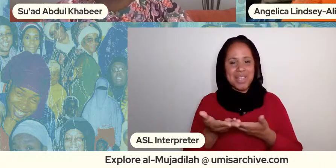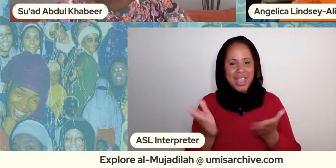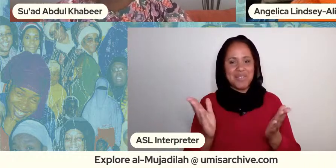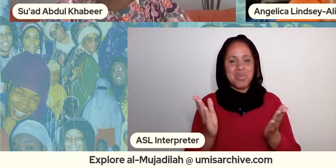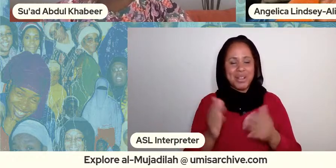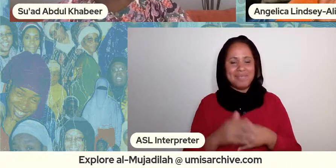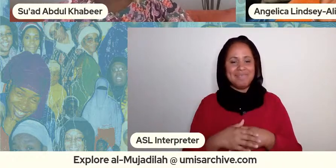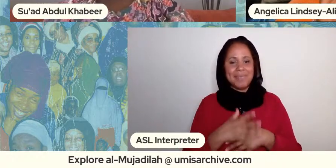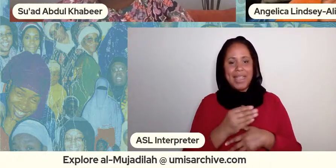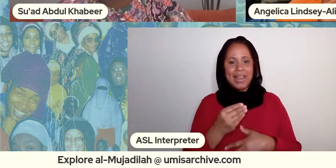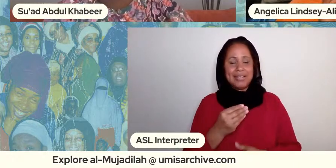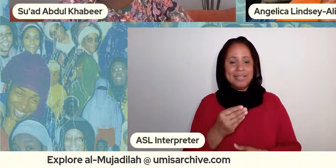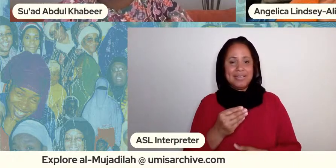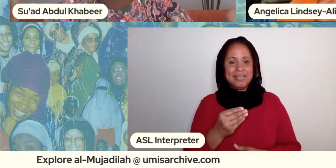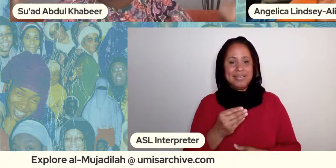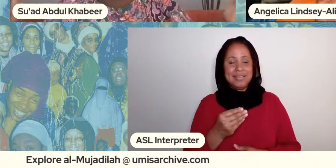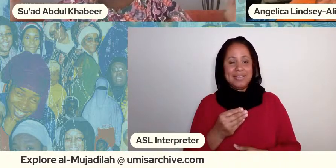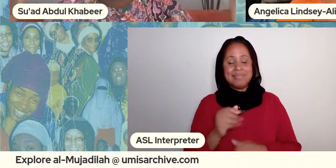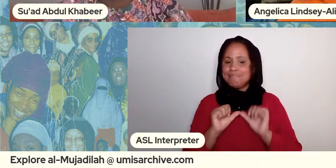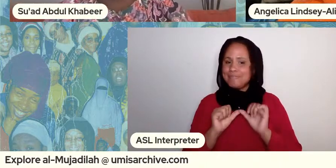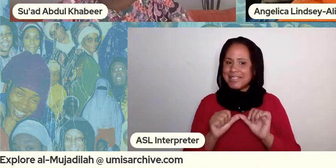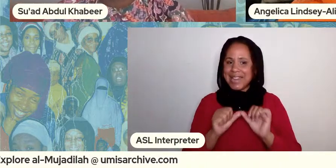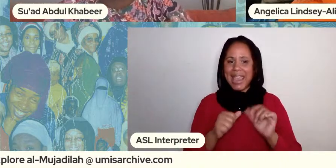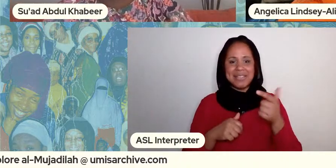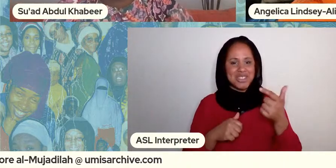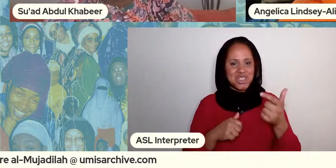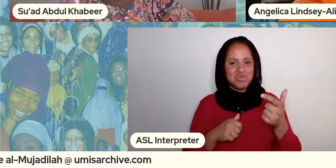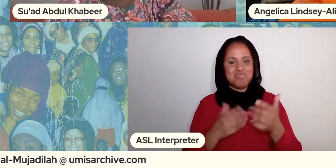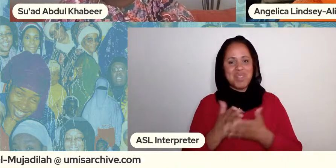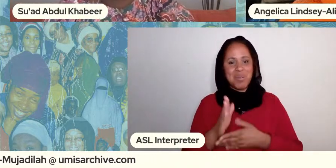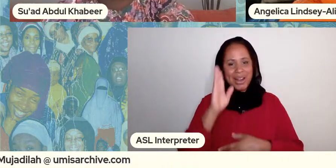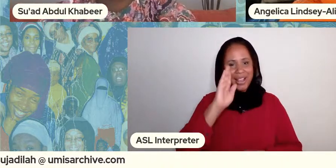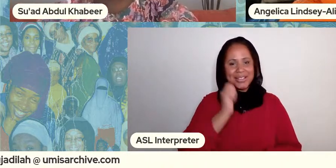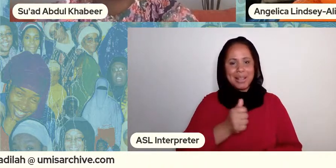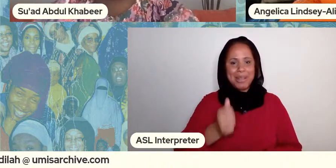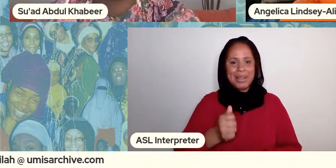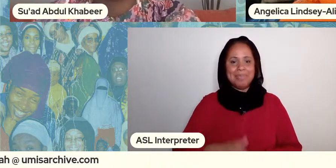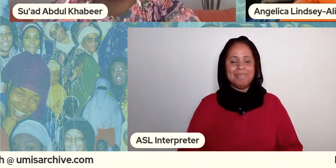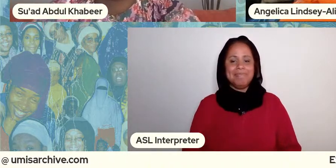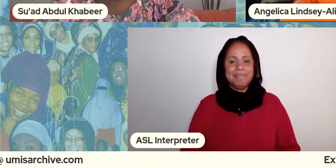and we'll so just you know just stay in tune all right assalamu alaikum